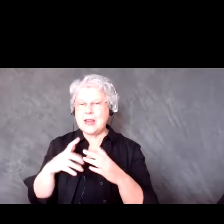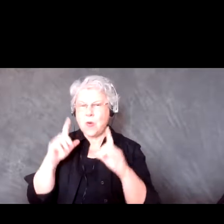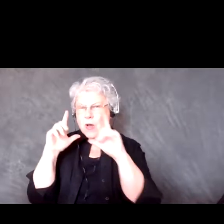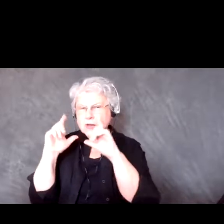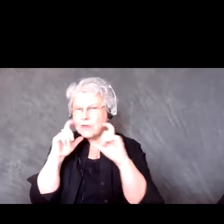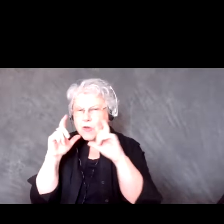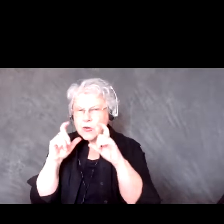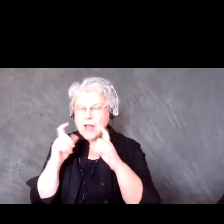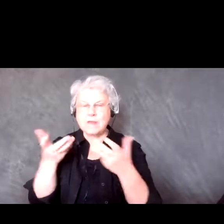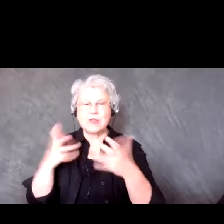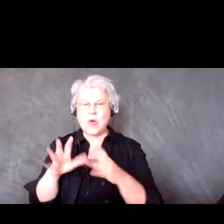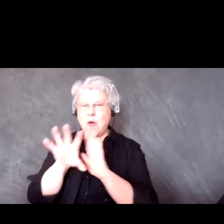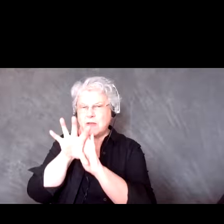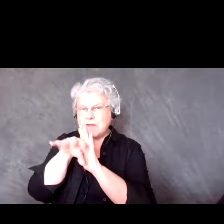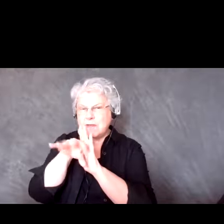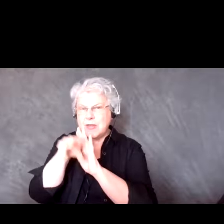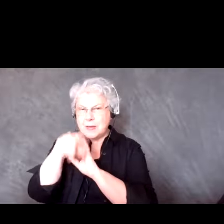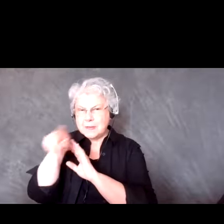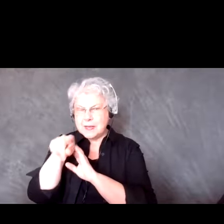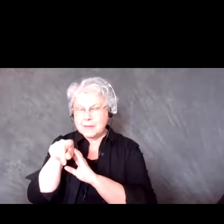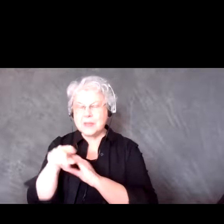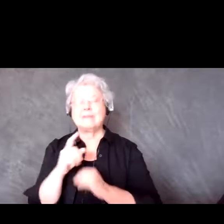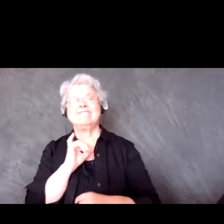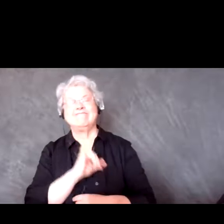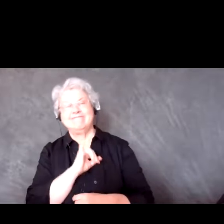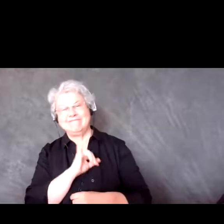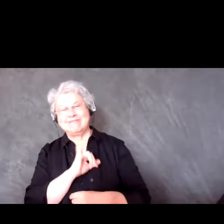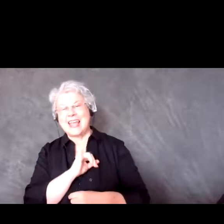Yeah, so that is one thing and it's kind of always with a disclaimer, even at the